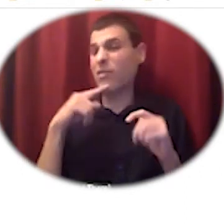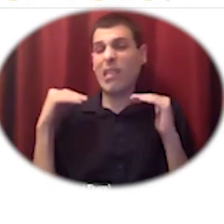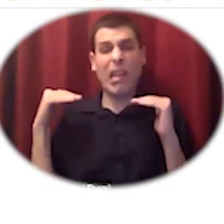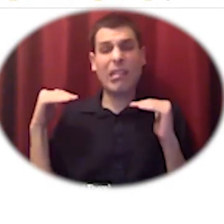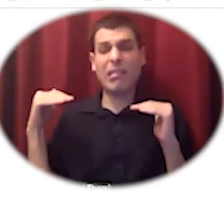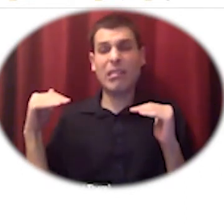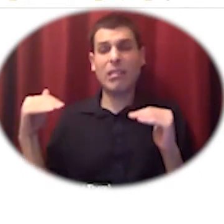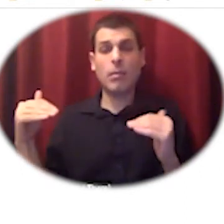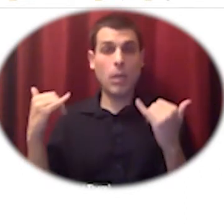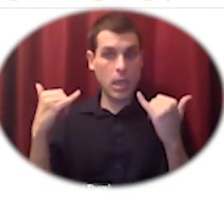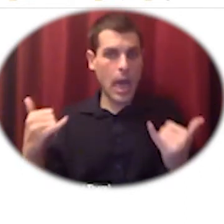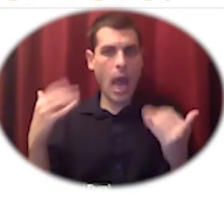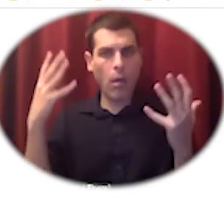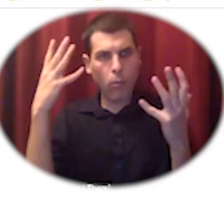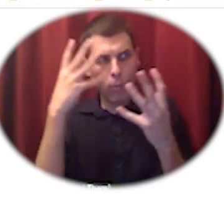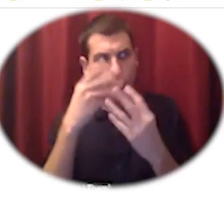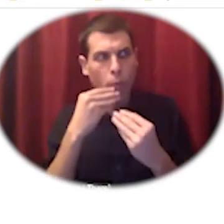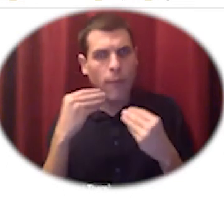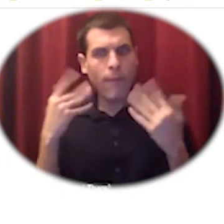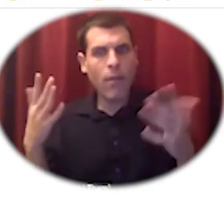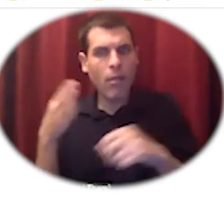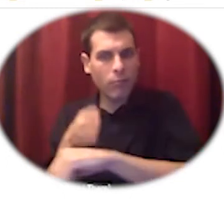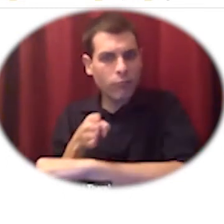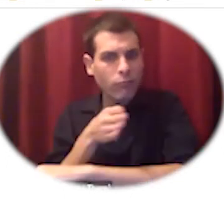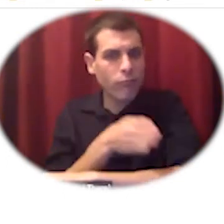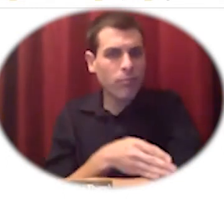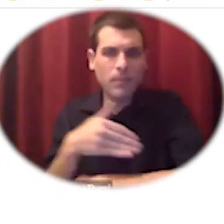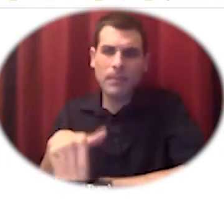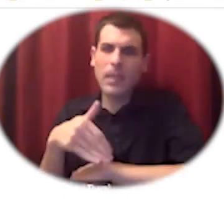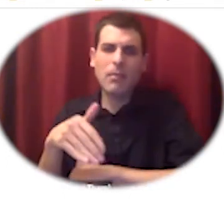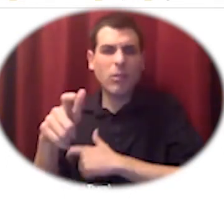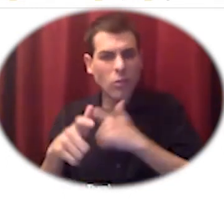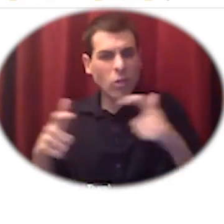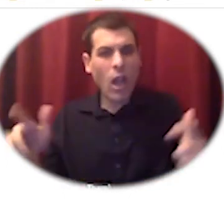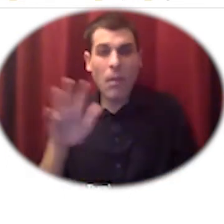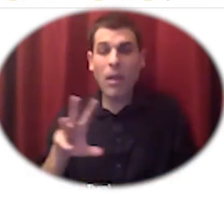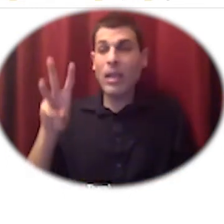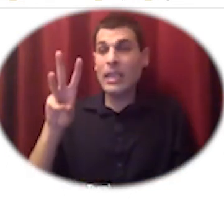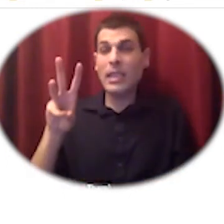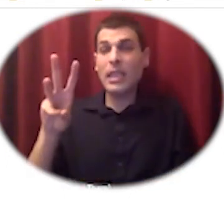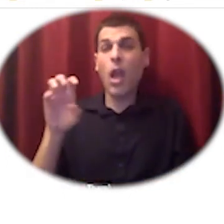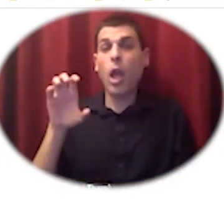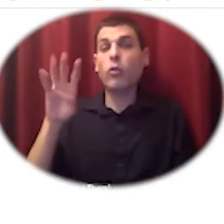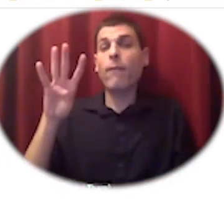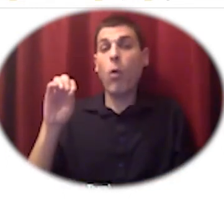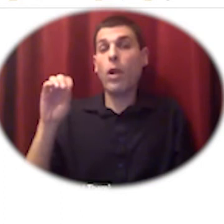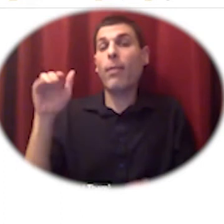and this was a huge project 640 000 square kilometers um that's